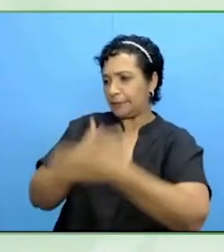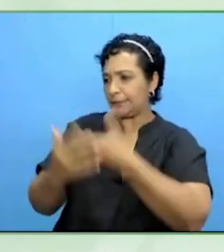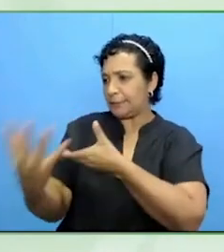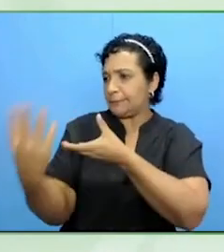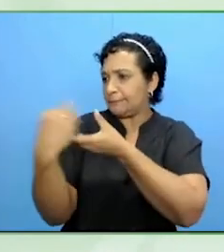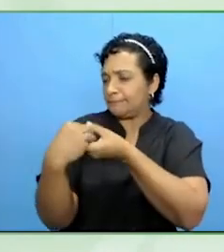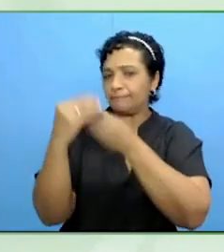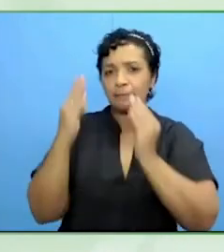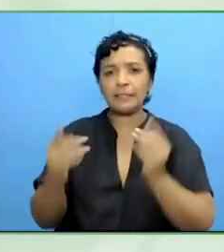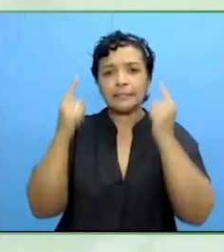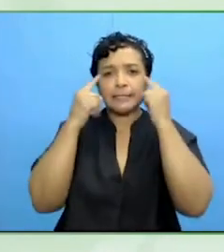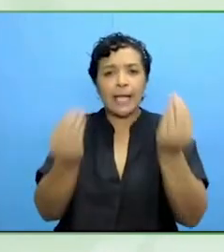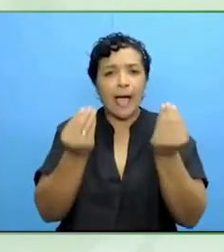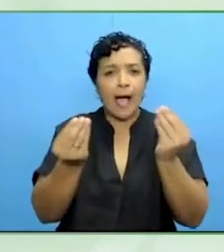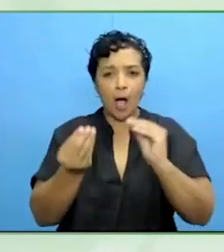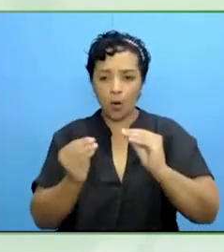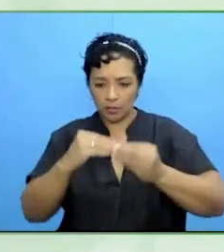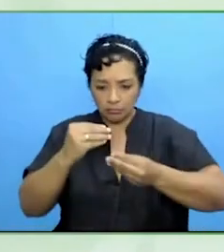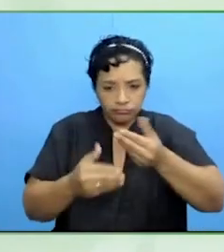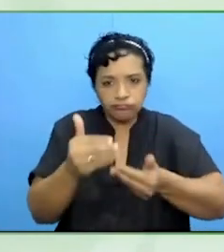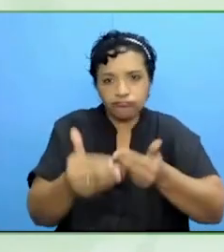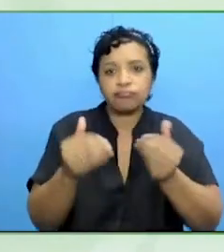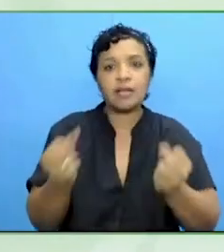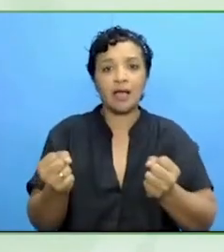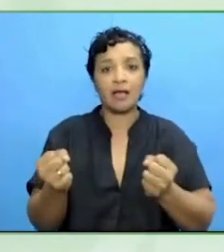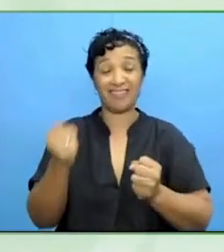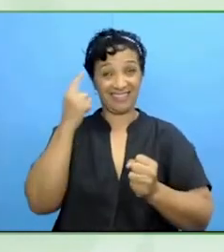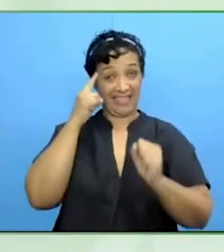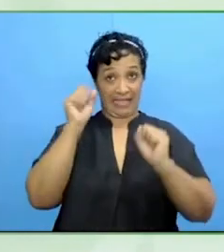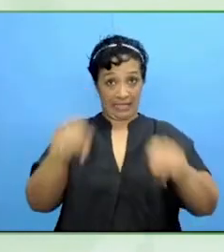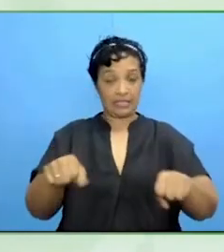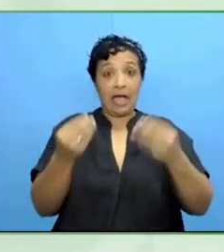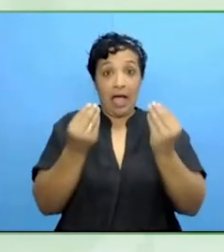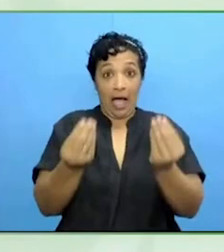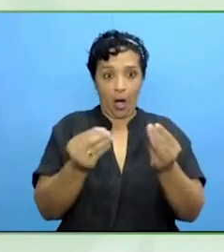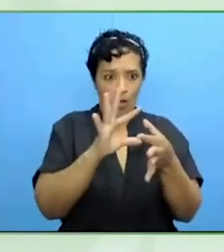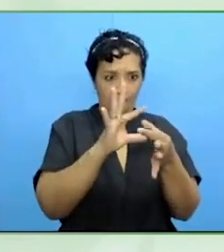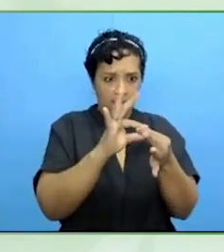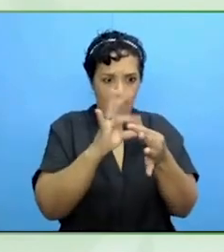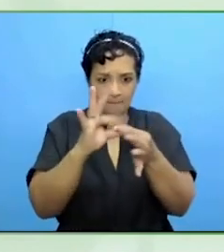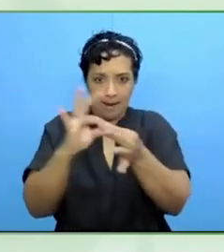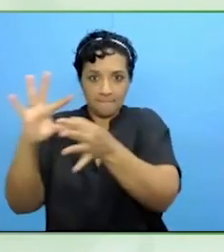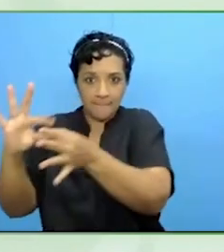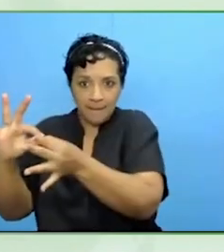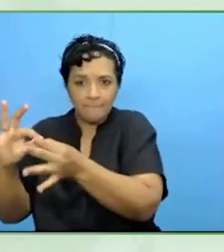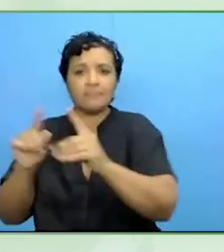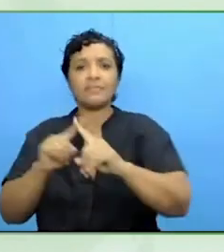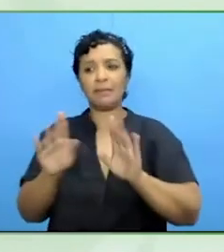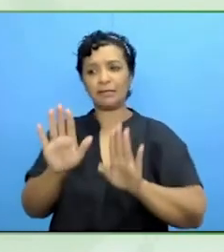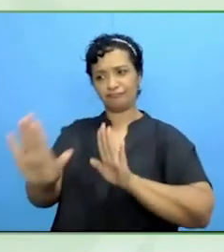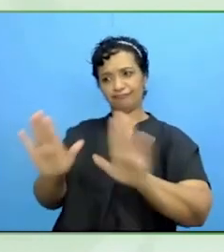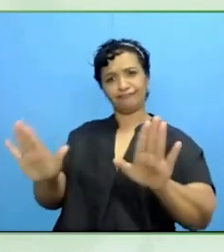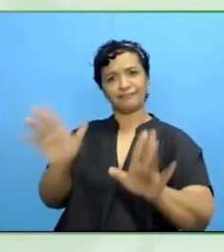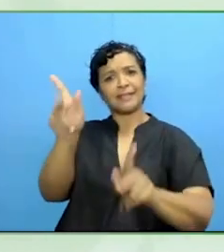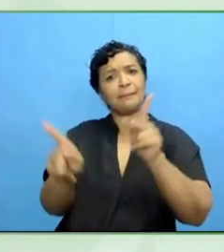Yes, the way that they interconnect but also the voice and experience of people with disabilities and their family. Absolutely.